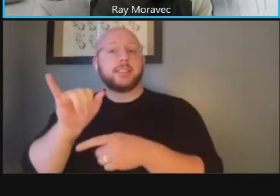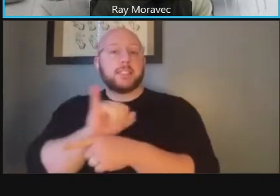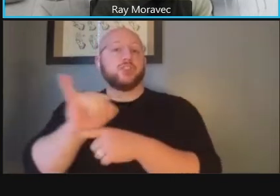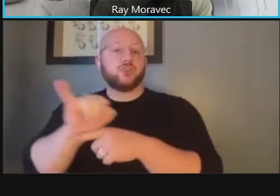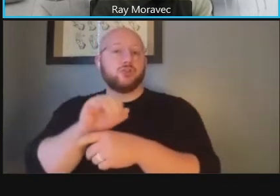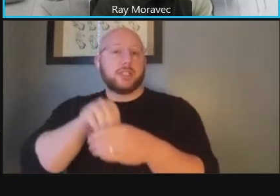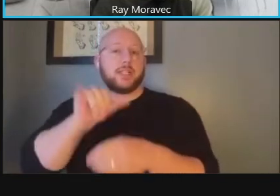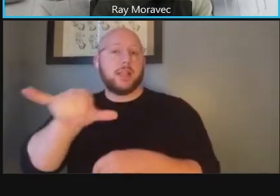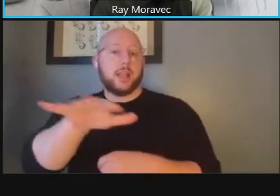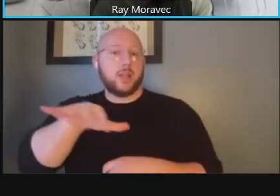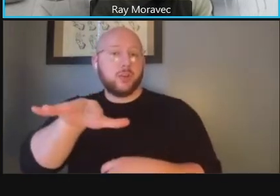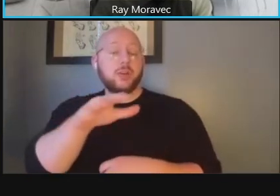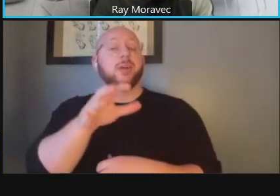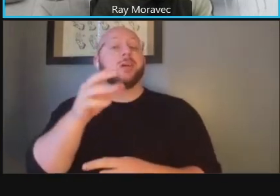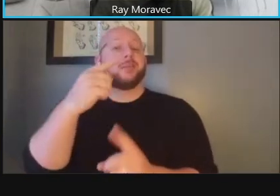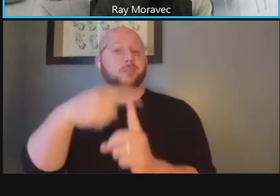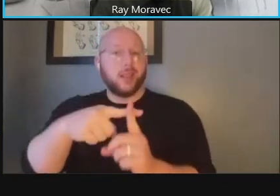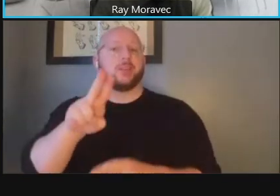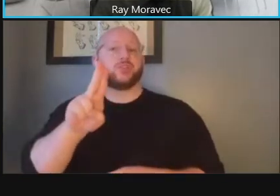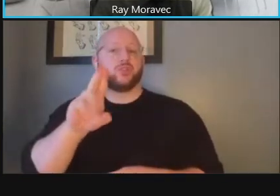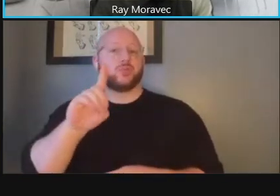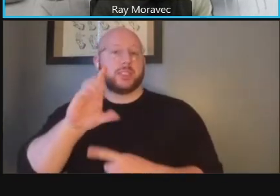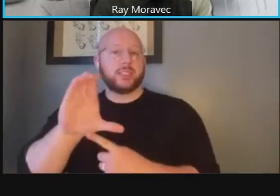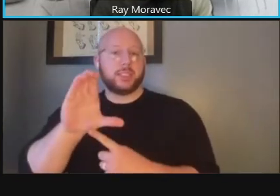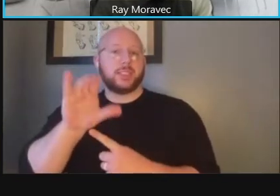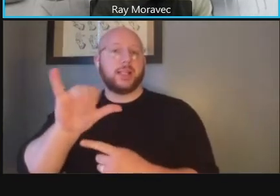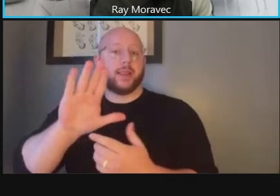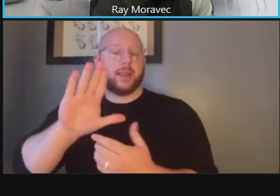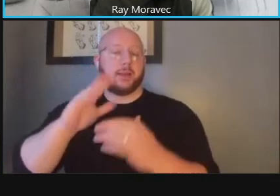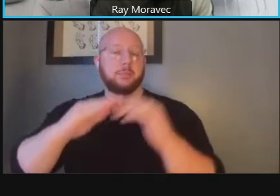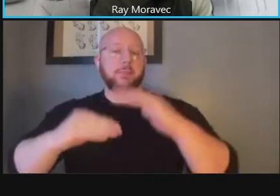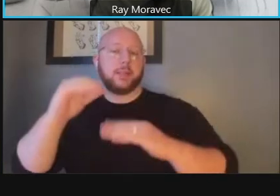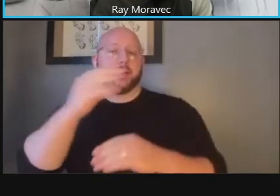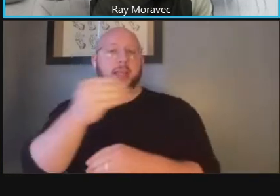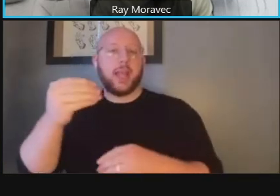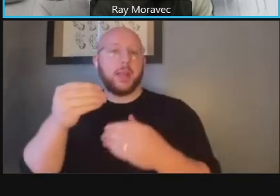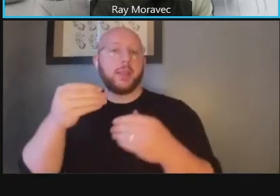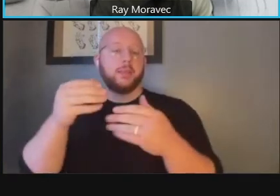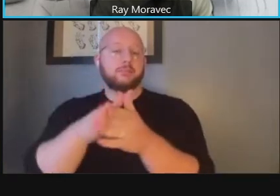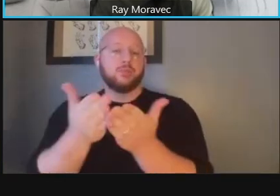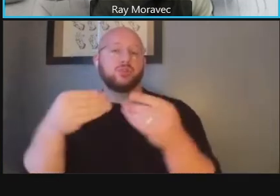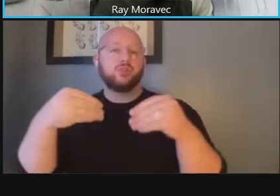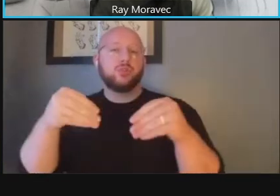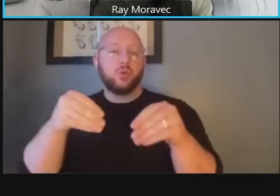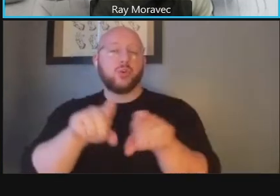we have the udc student service building and bookstore as well you go to the next slide